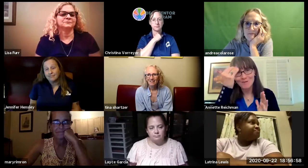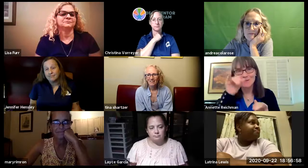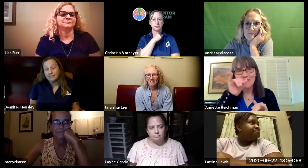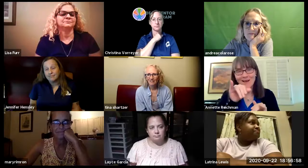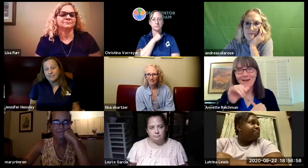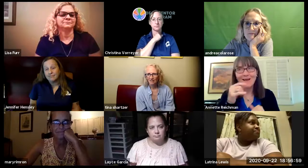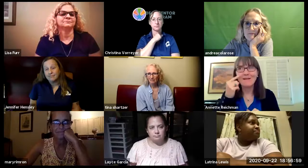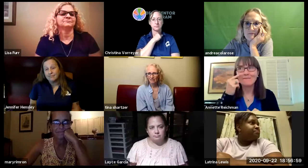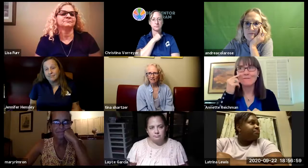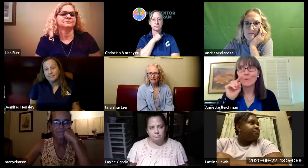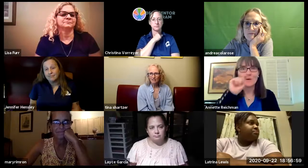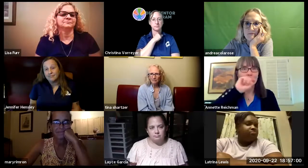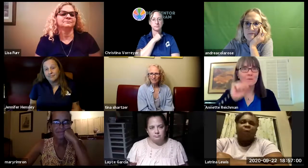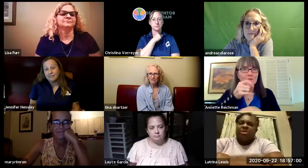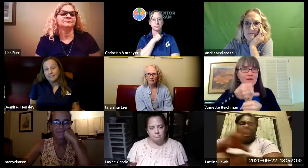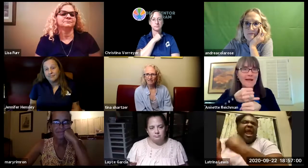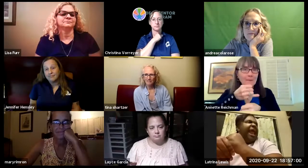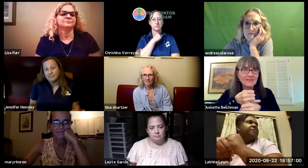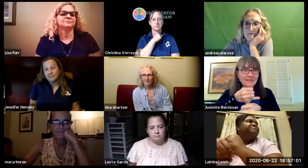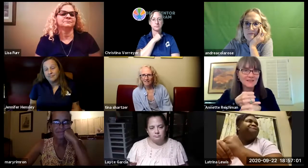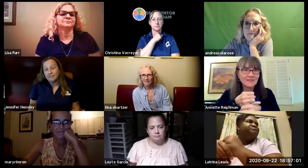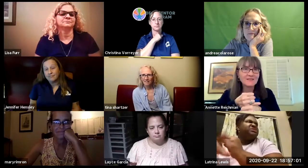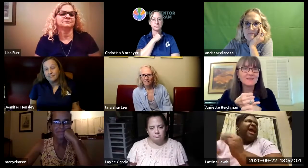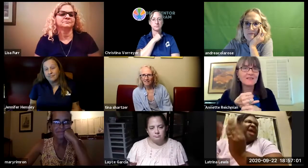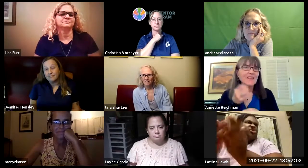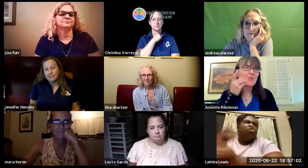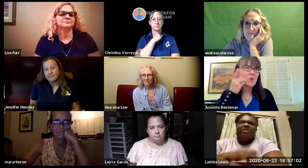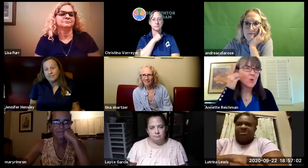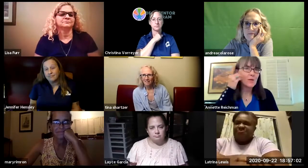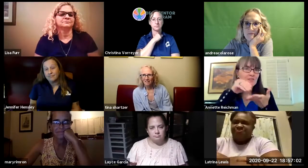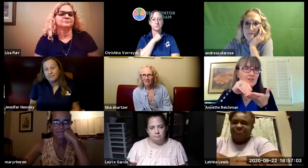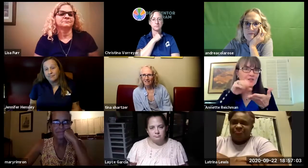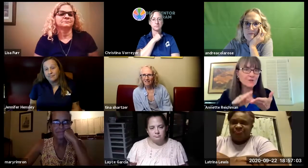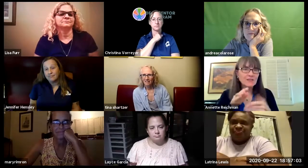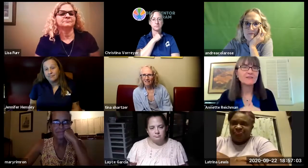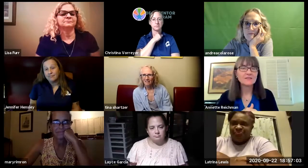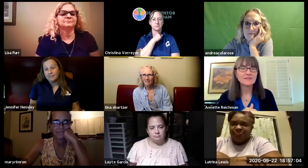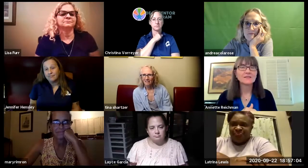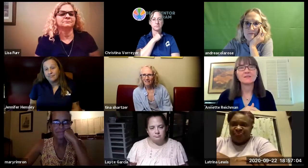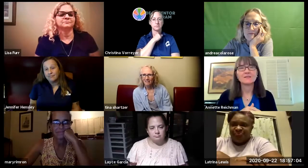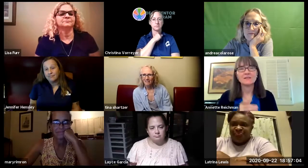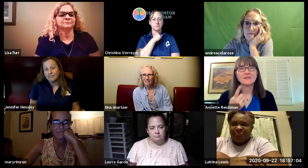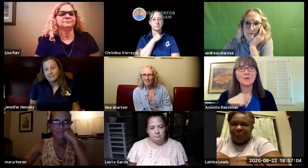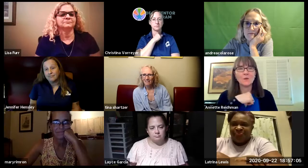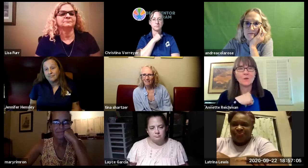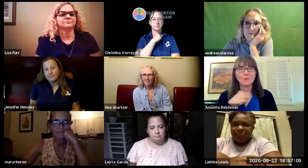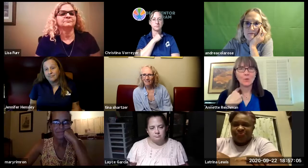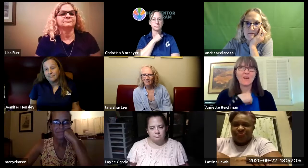however we do know